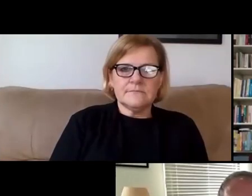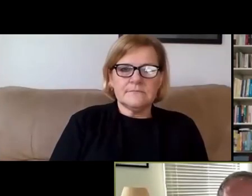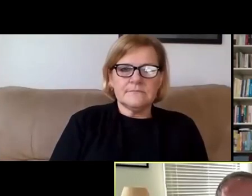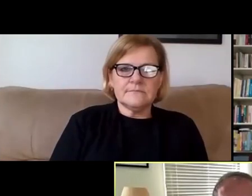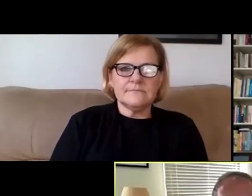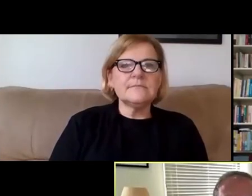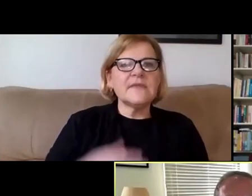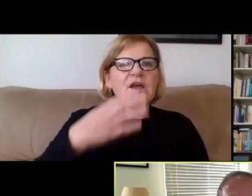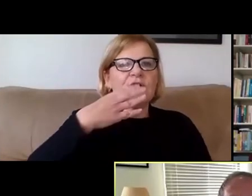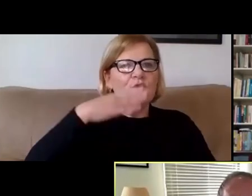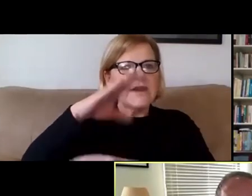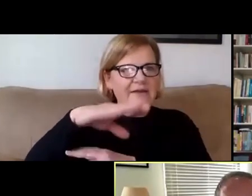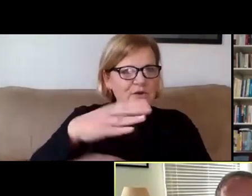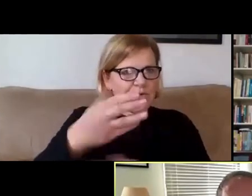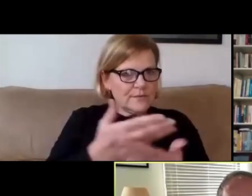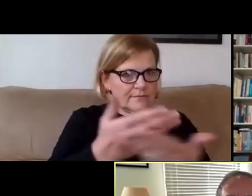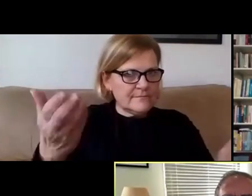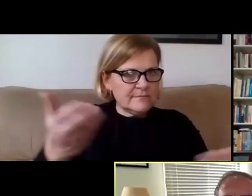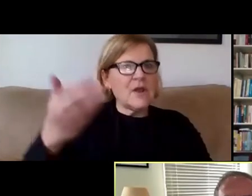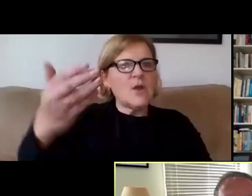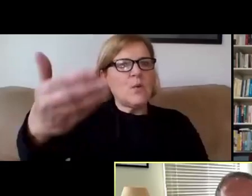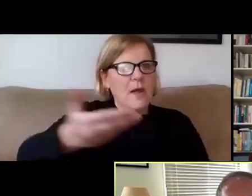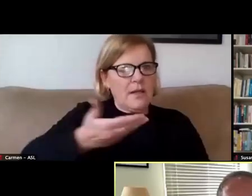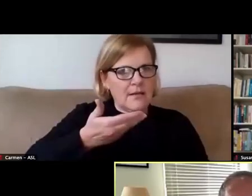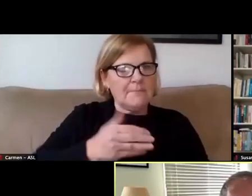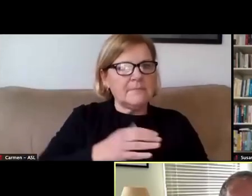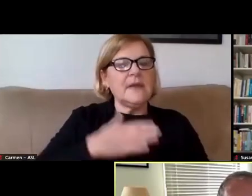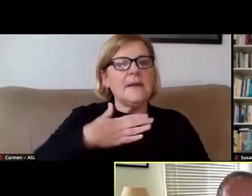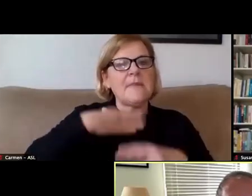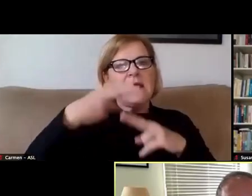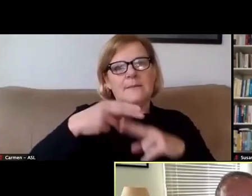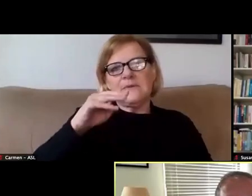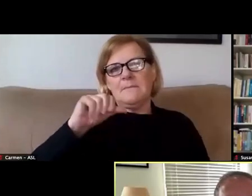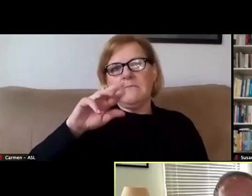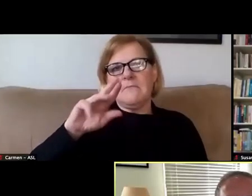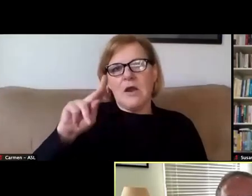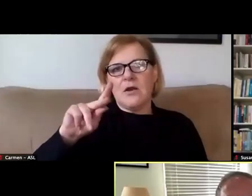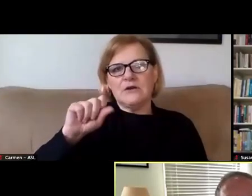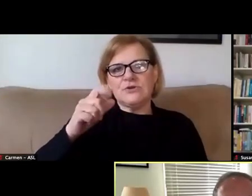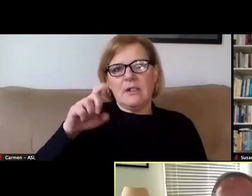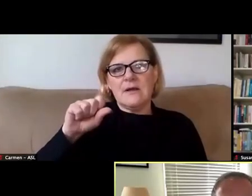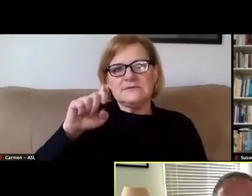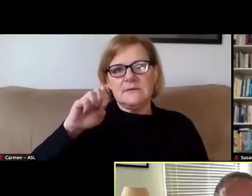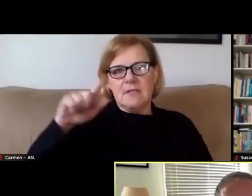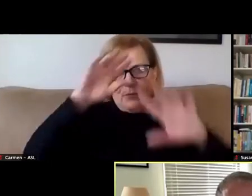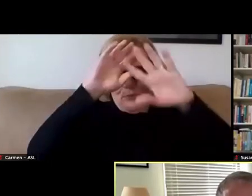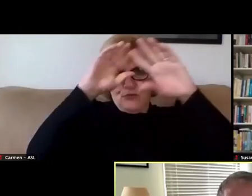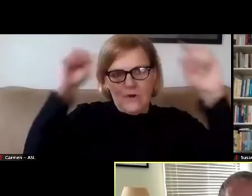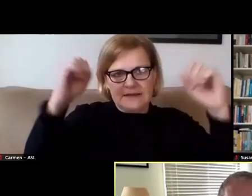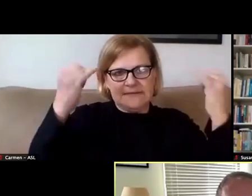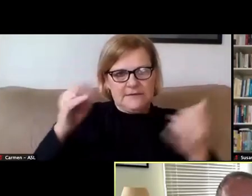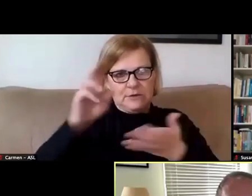Good afternoon, everybody, and welcome. My name is Mark Schlissel; I'm the university president. I'm now here in my seventh year.